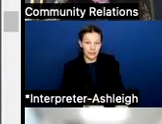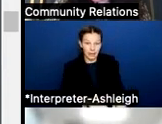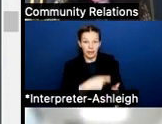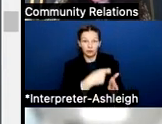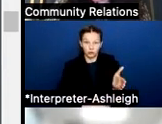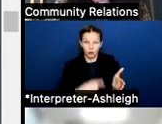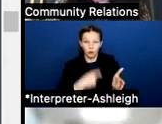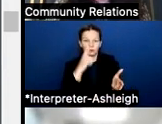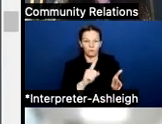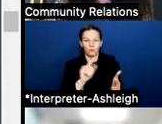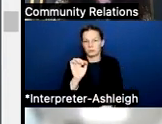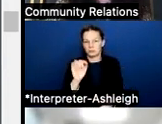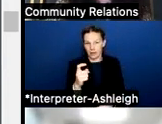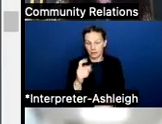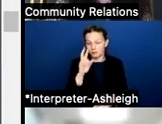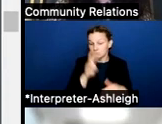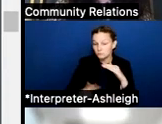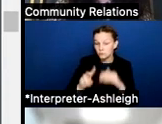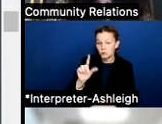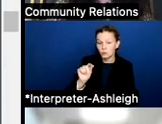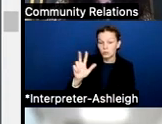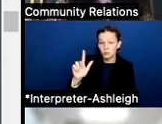it's projected for the '23-'24 at 71.03.